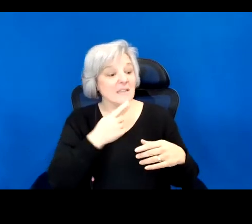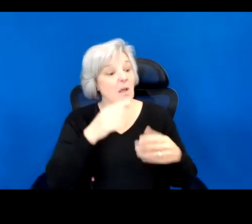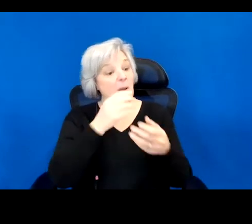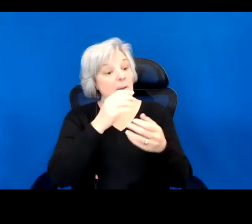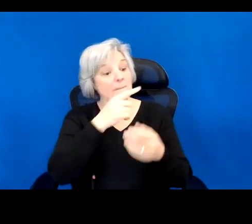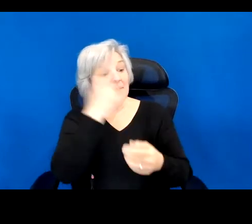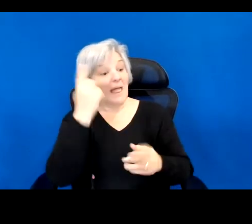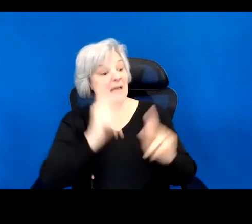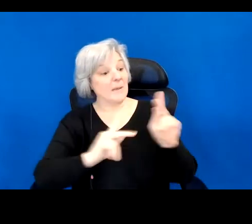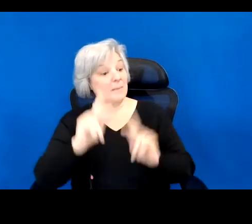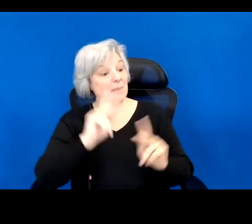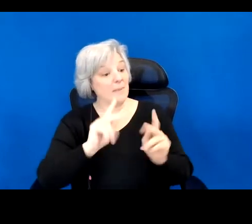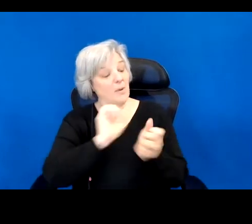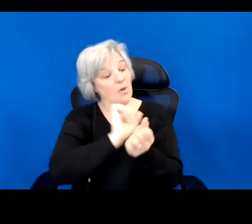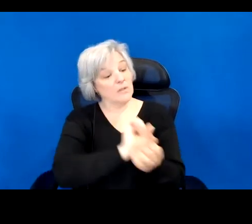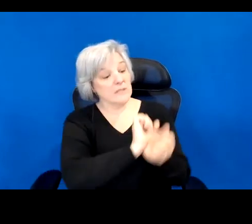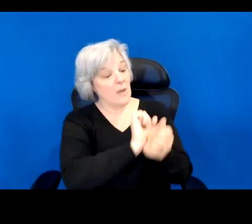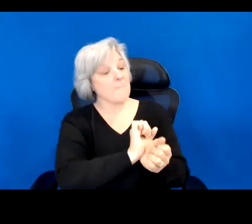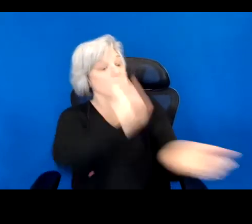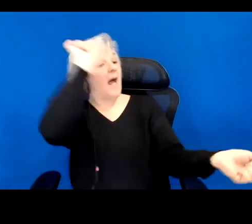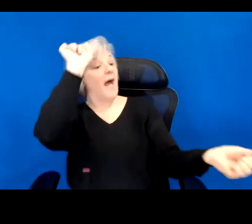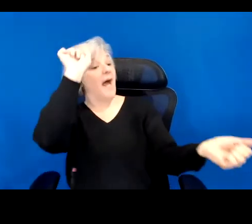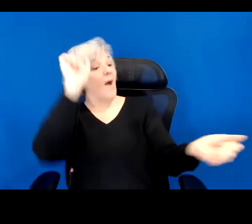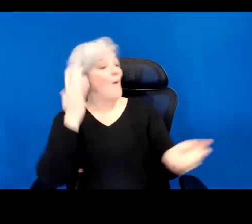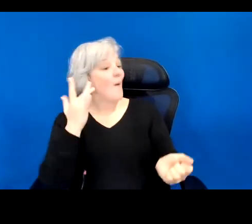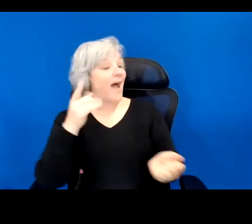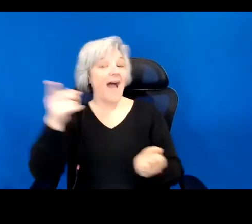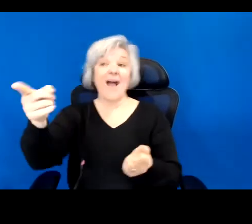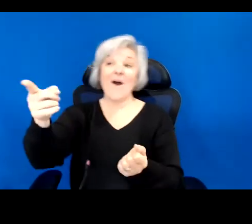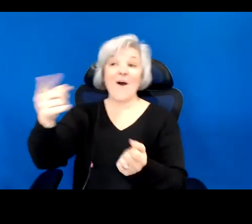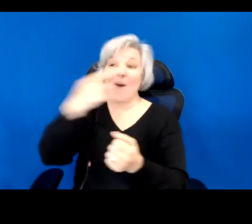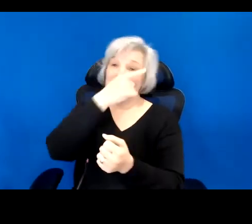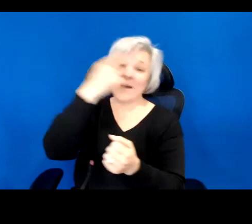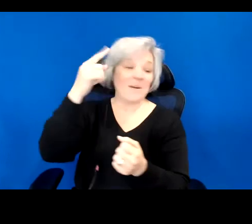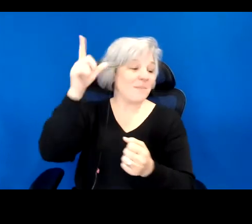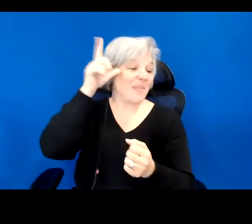the noble gestures of white presidential slave owners.